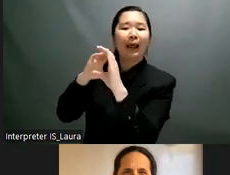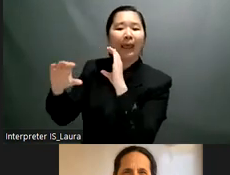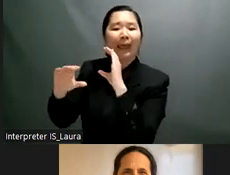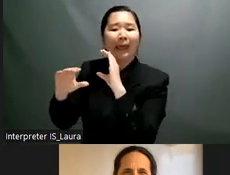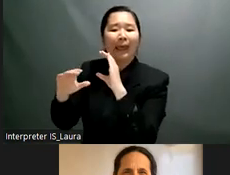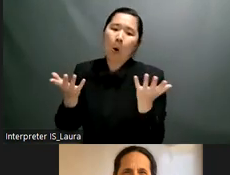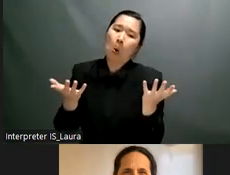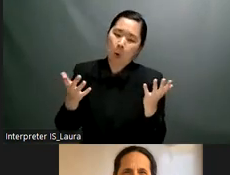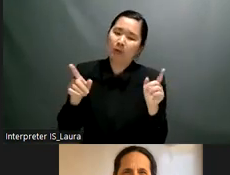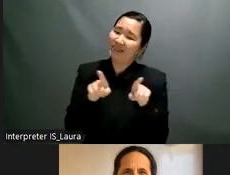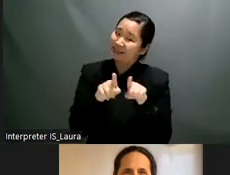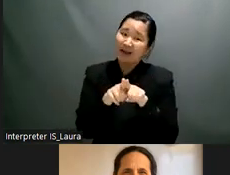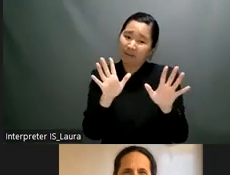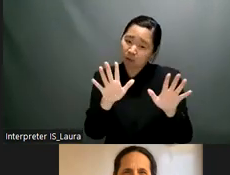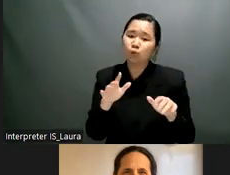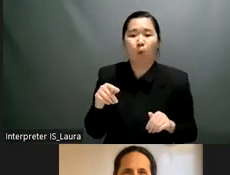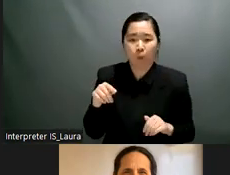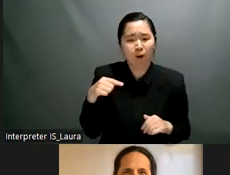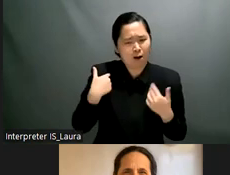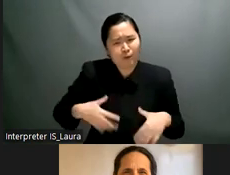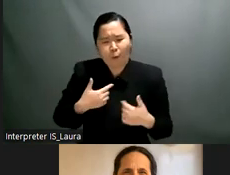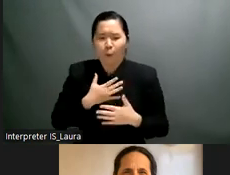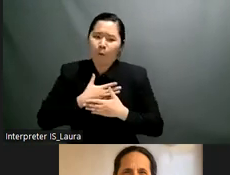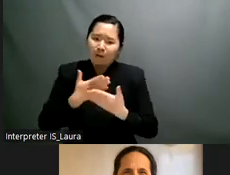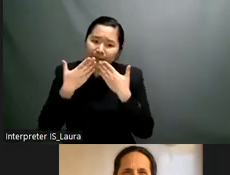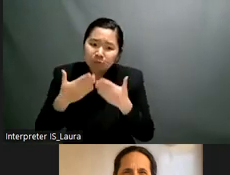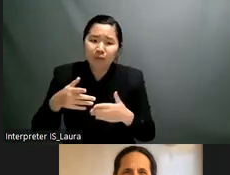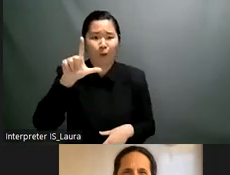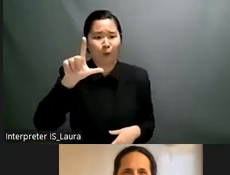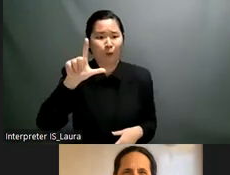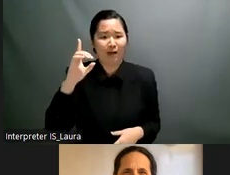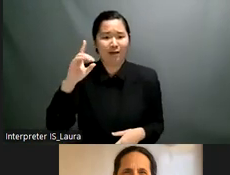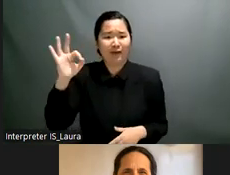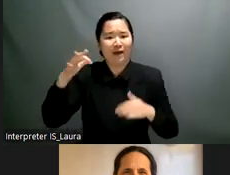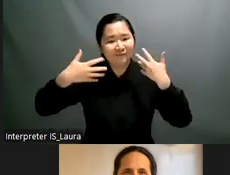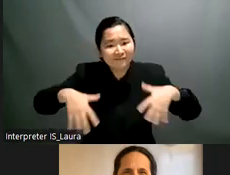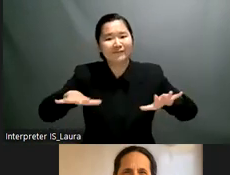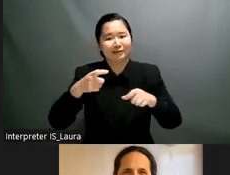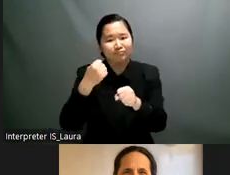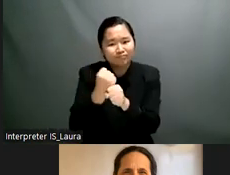irena so uh it's really remarkable thank you very much for your time um